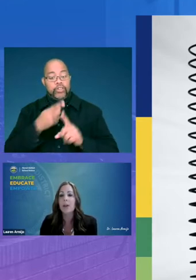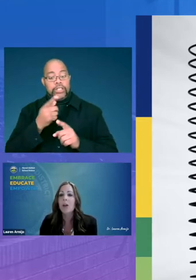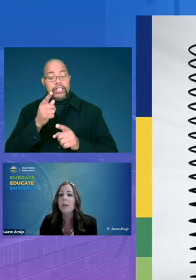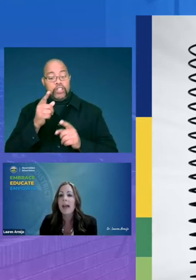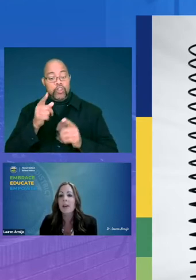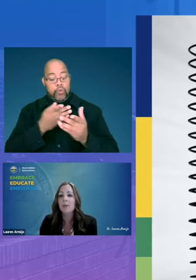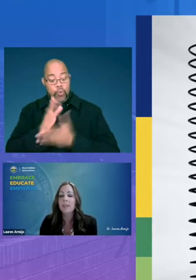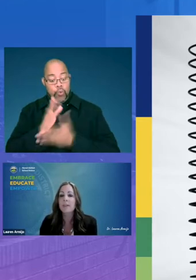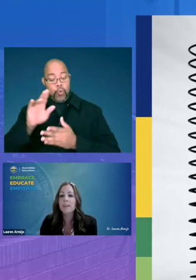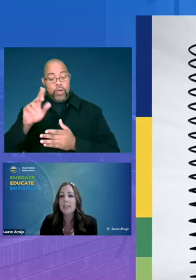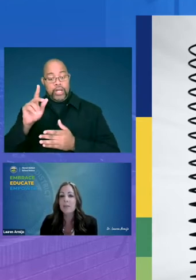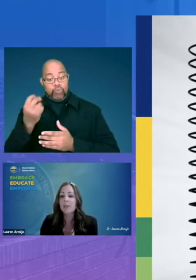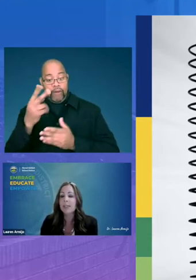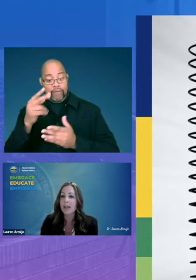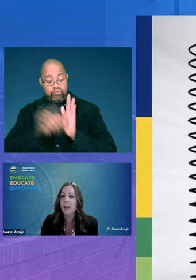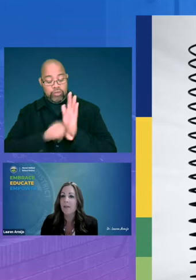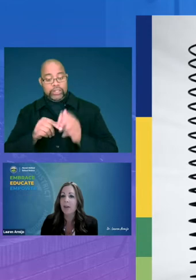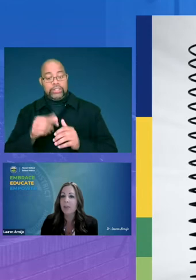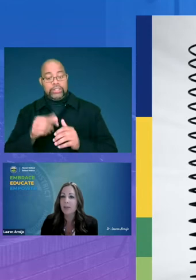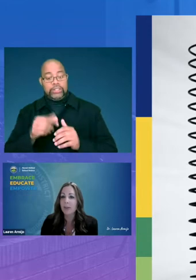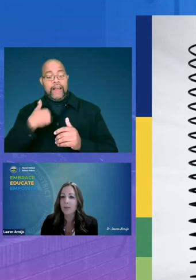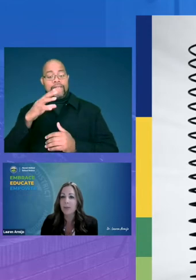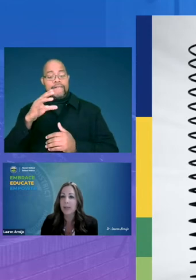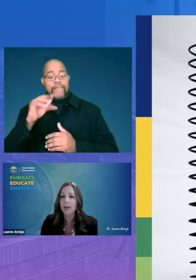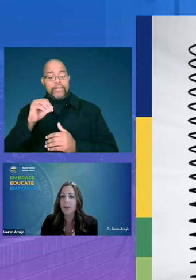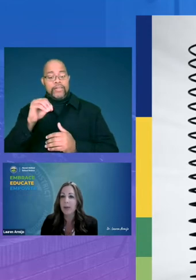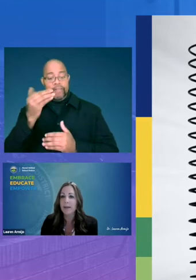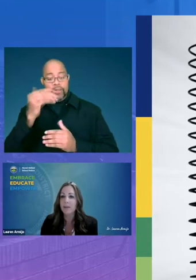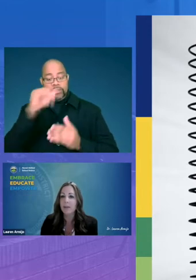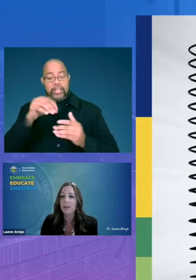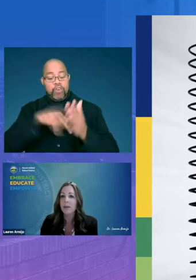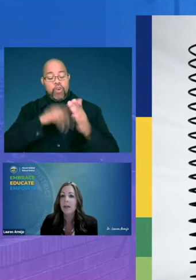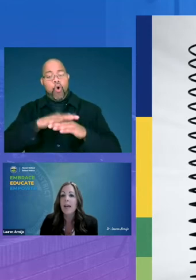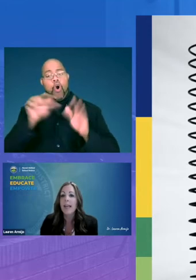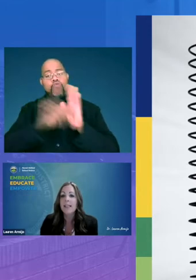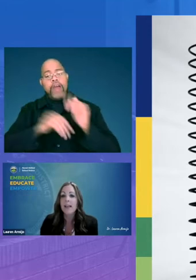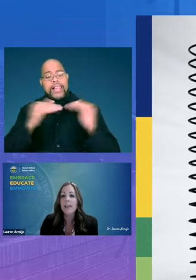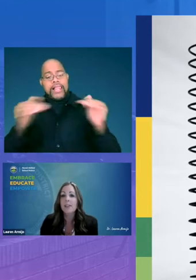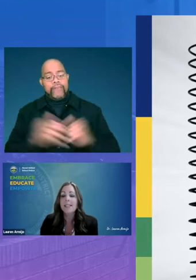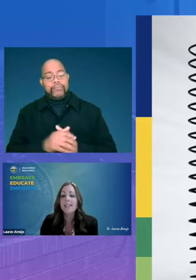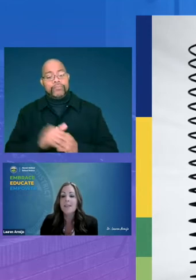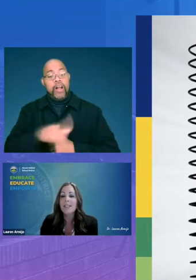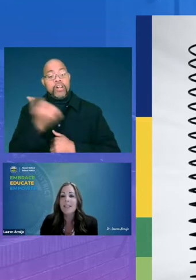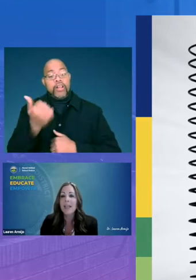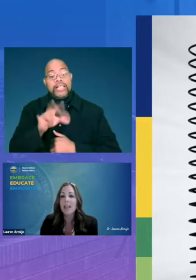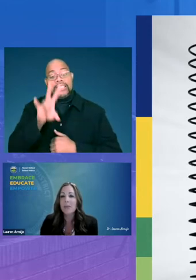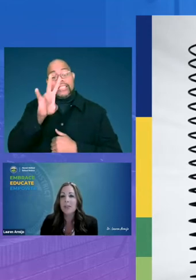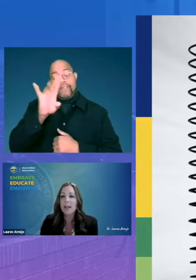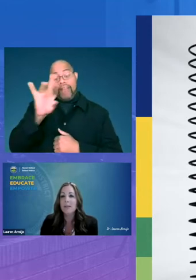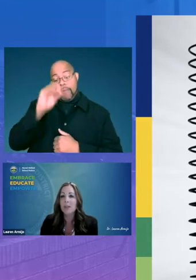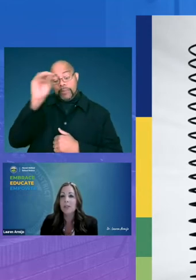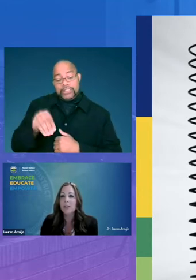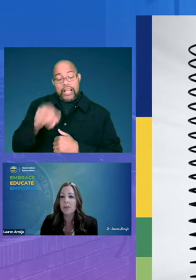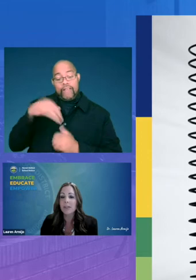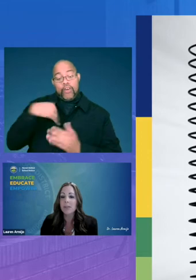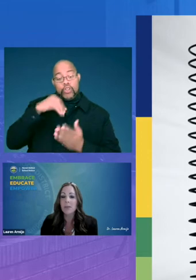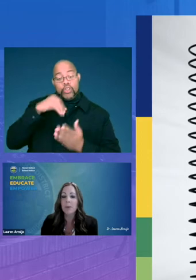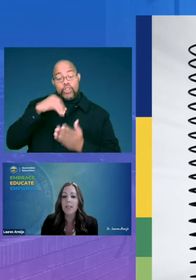we had only 15 of our students reading on grade level another 78 of our students were reading